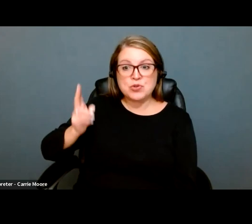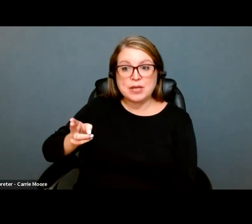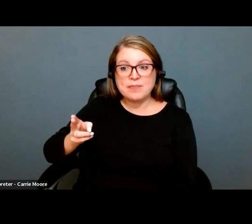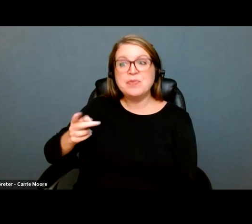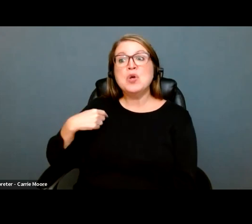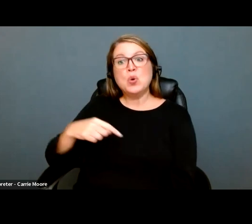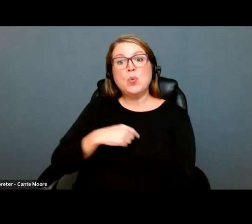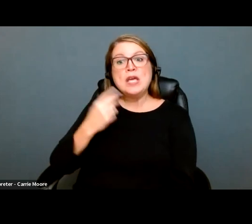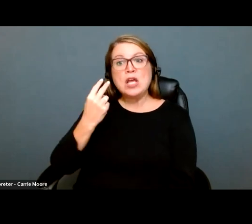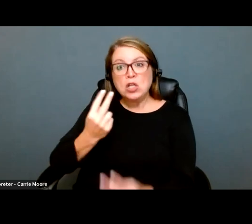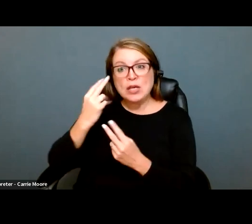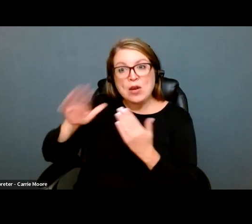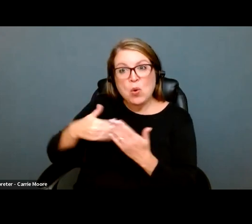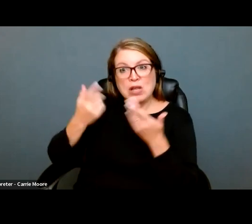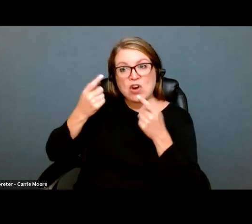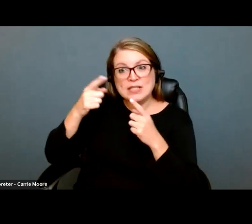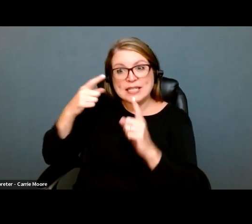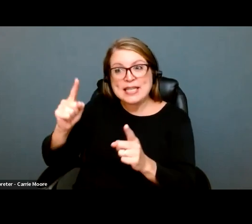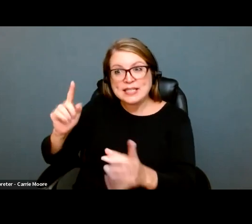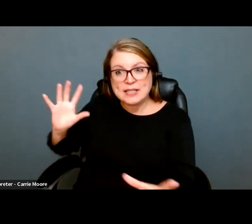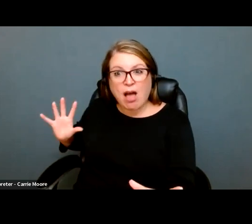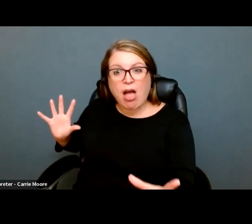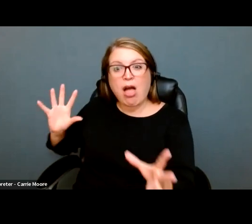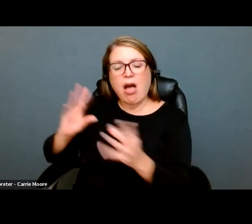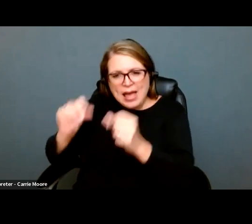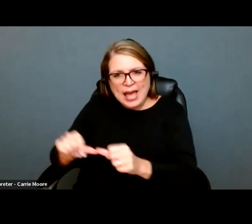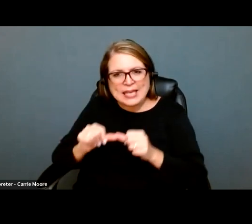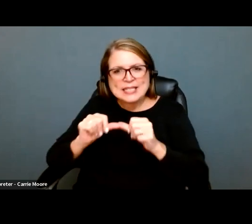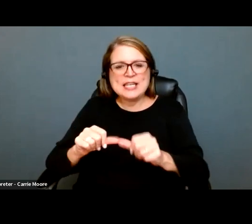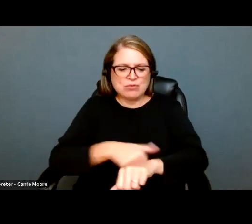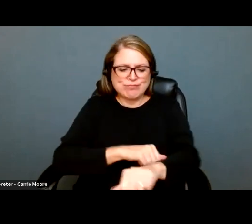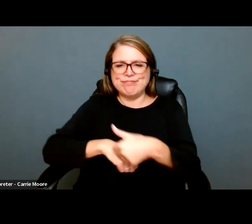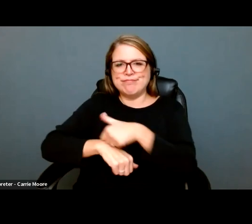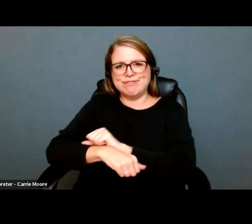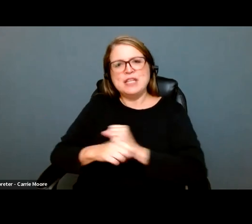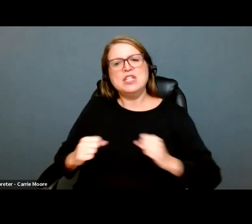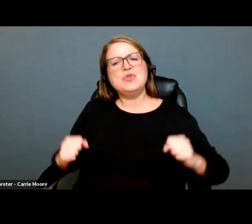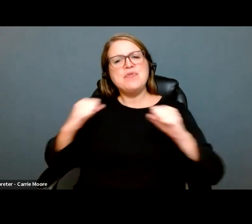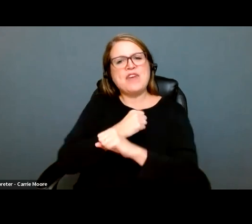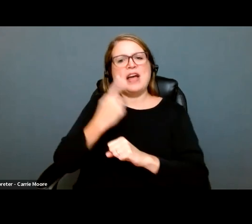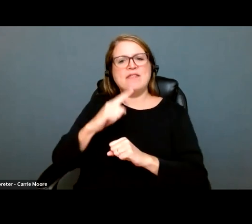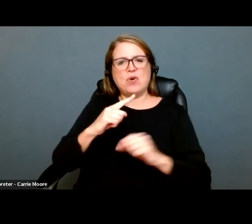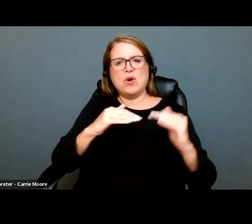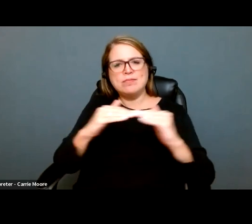remember our history. We can use the lessons of history to motivate us in continuing to fight for our civil rights. It is important to remember our history. We can use this lessons of history to motivate us in continuing to fight for our democracy.